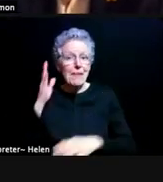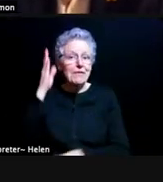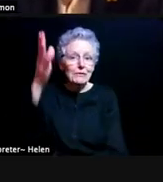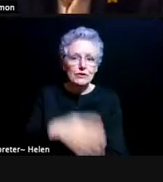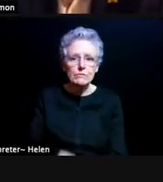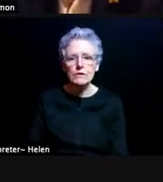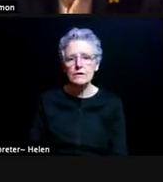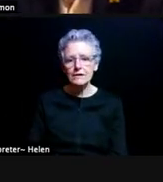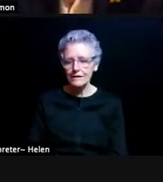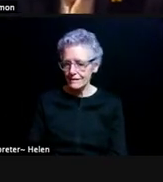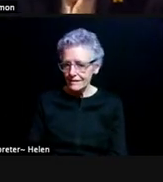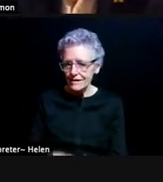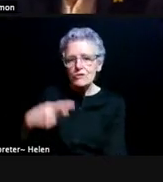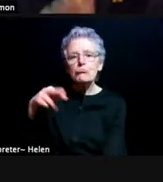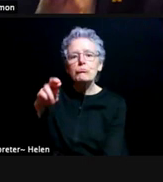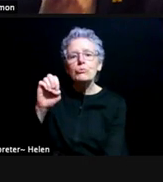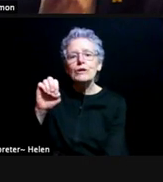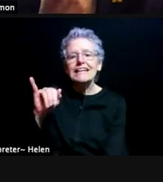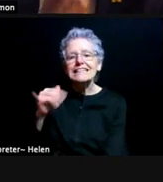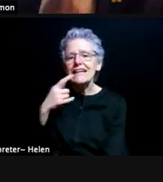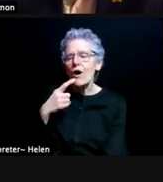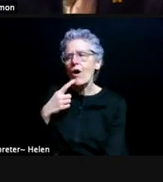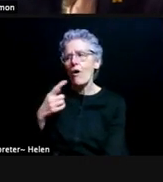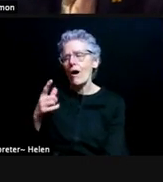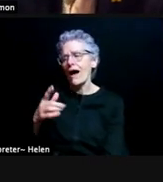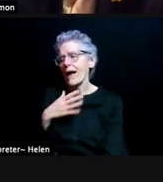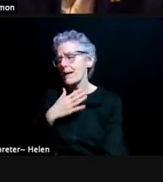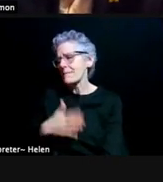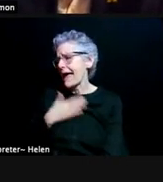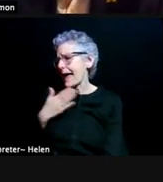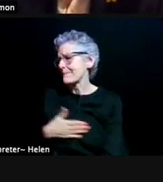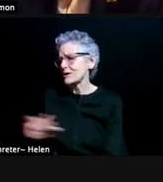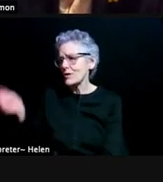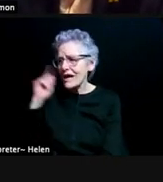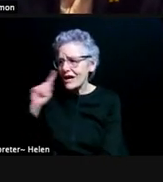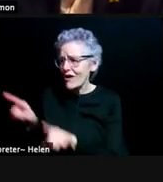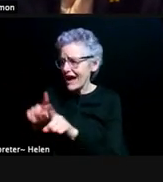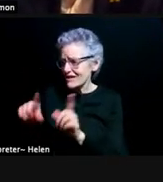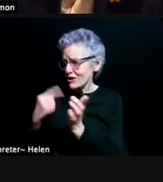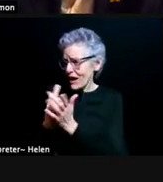And I say that as someone who graduated from here, but also as a current parent and I would just say